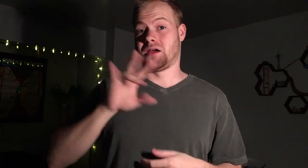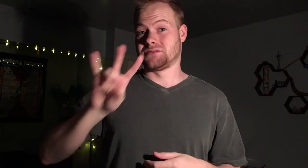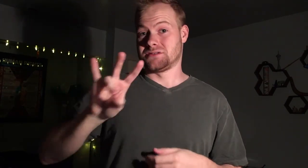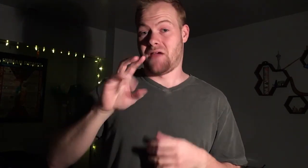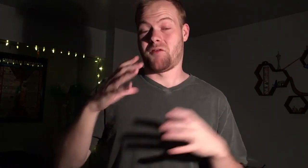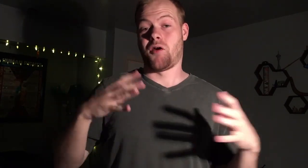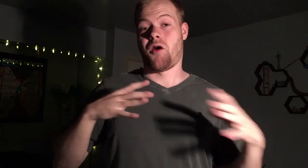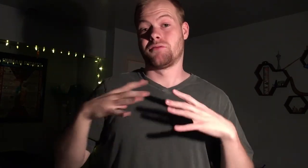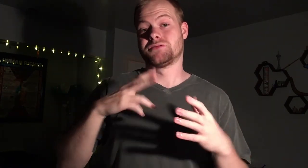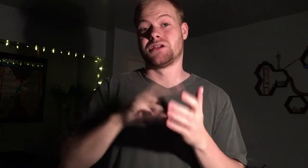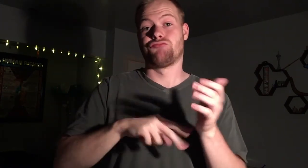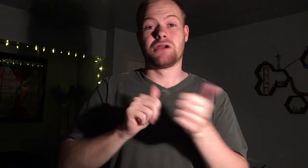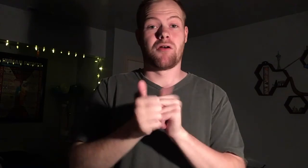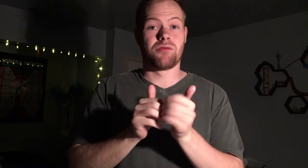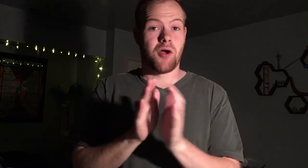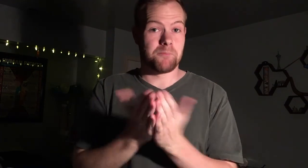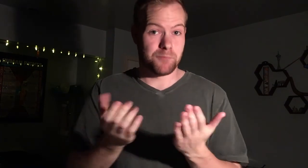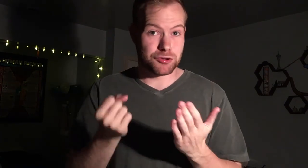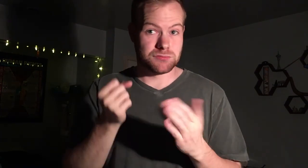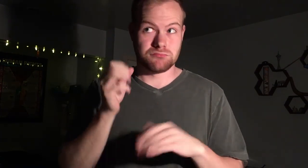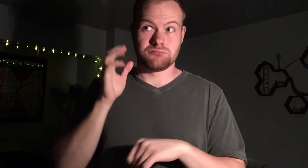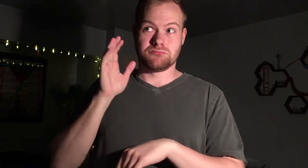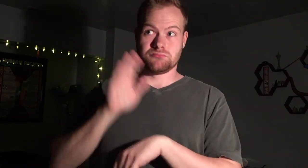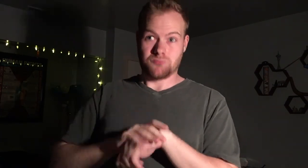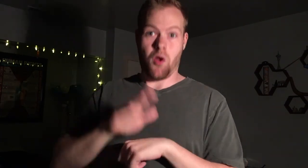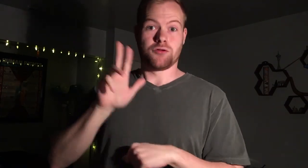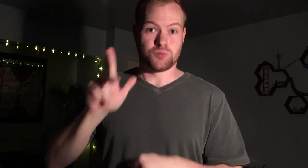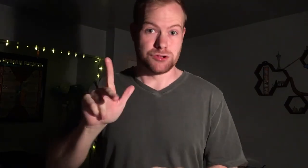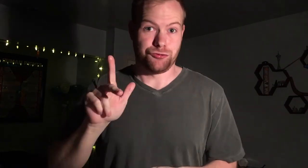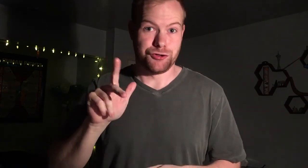seven holiday readathon books on the 23rd.